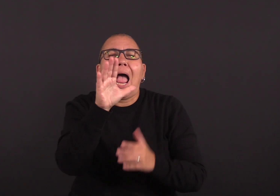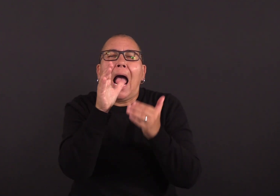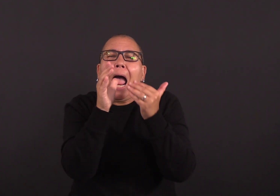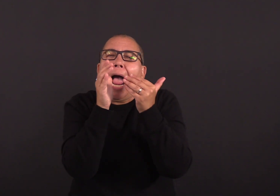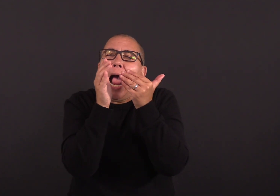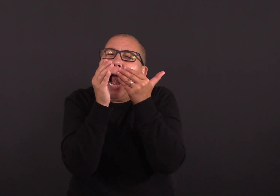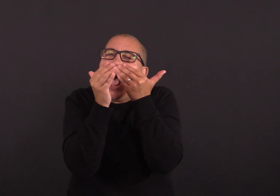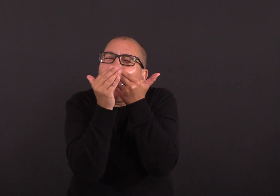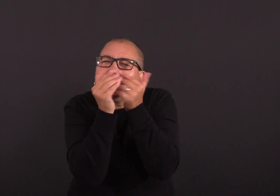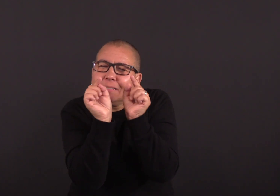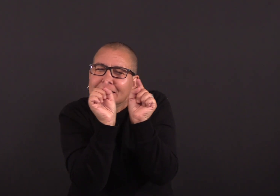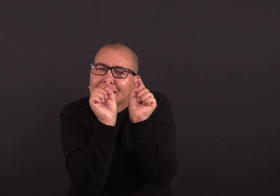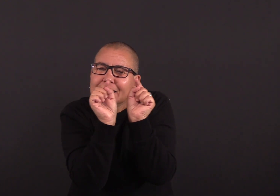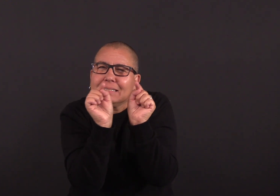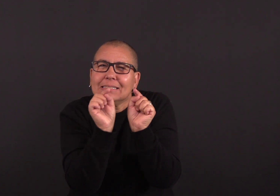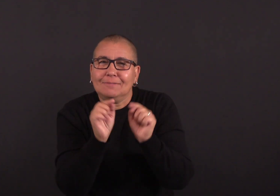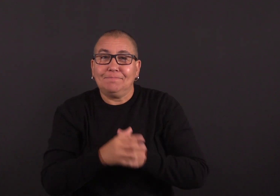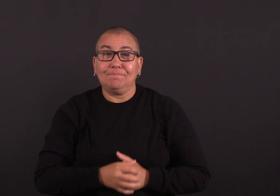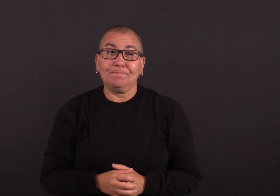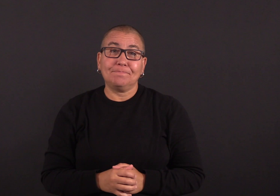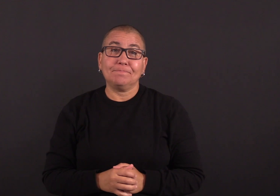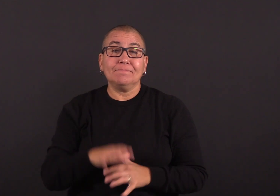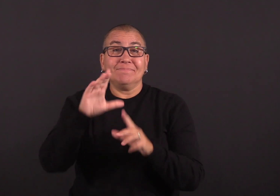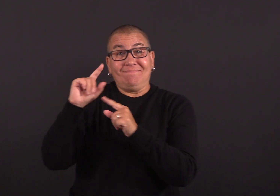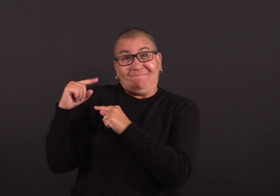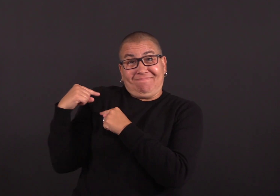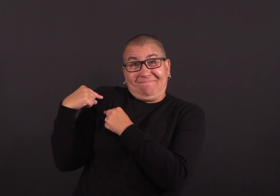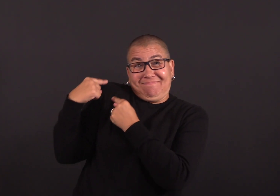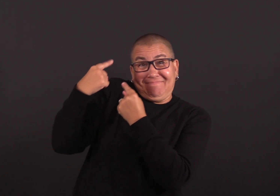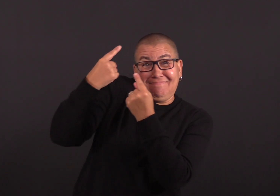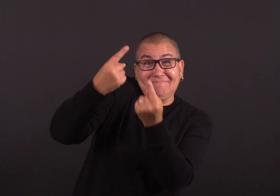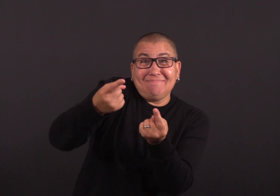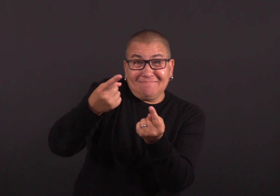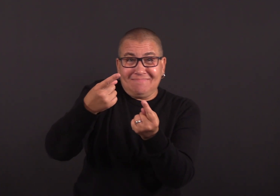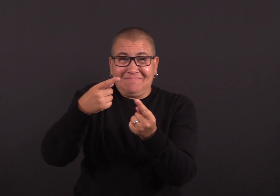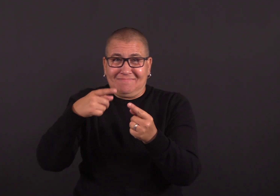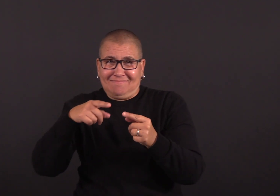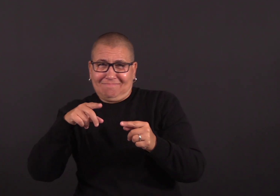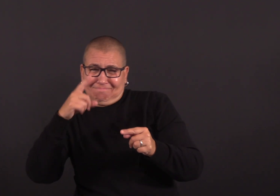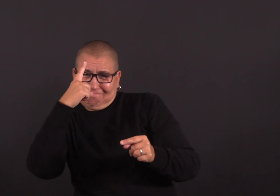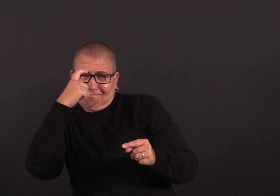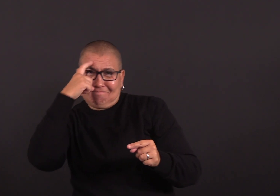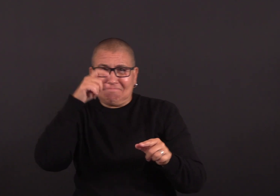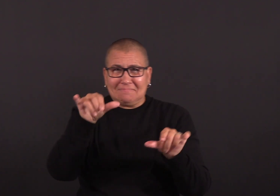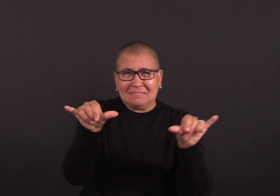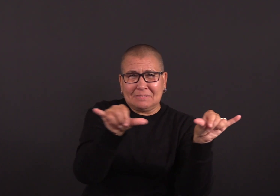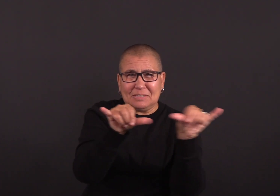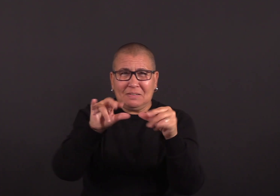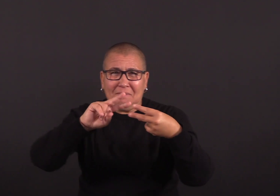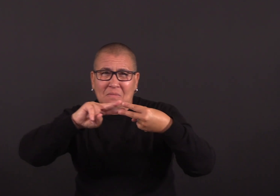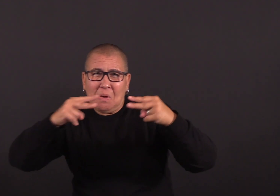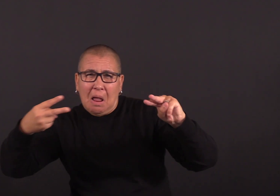the genetic similarities, there will still be a good degree of protection from the booster. We've